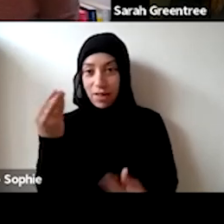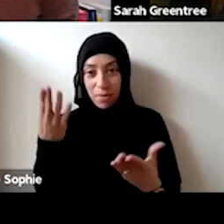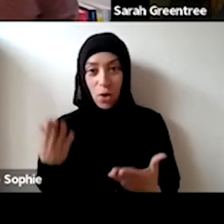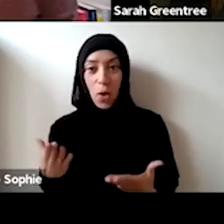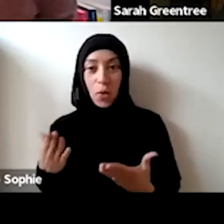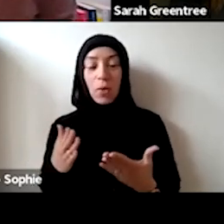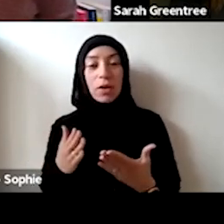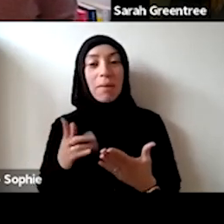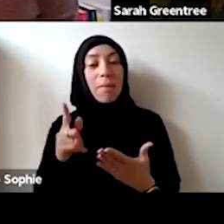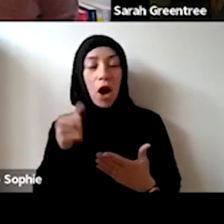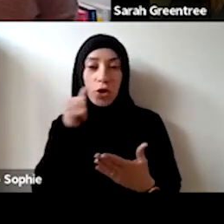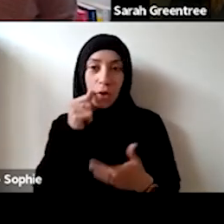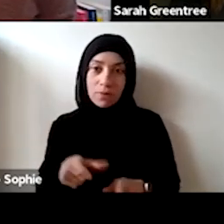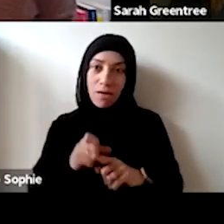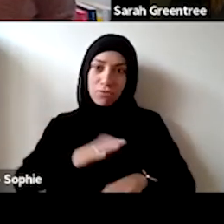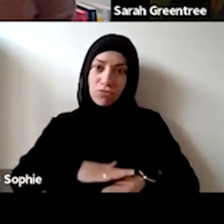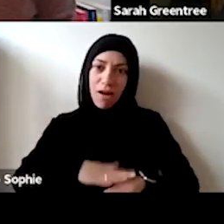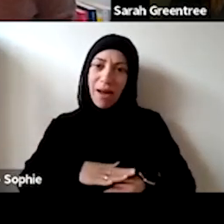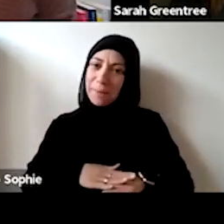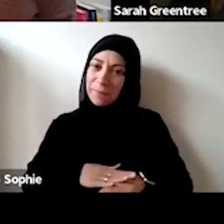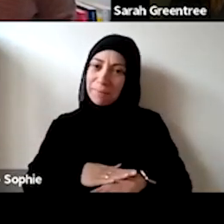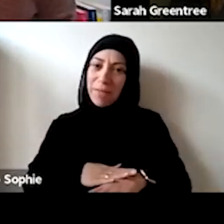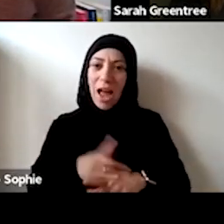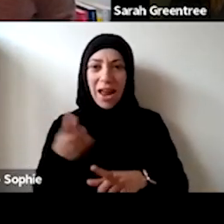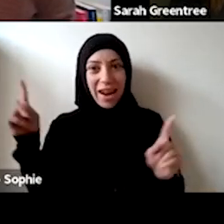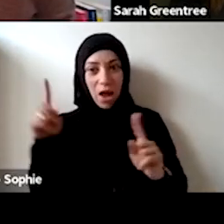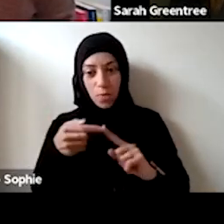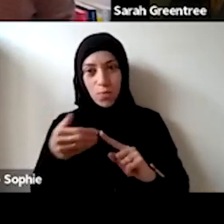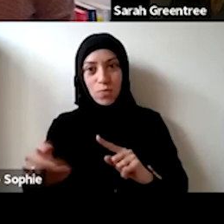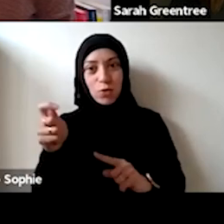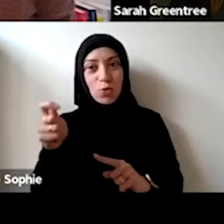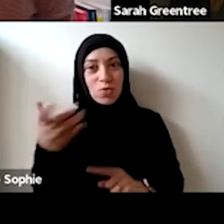But there are. It is a tough time, and yes, that is the summer period There's lots of